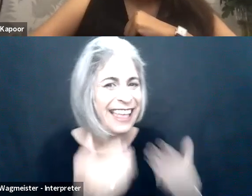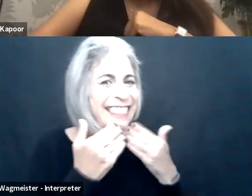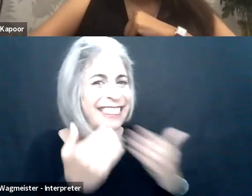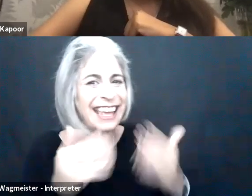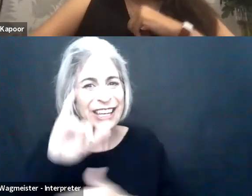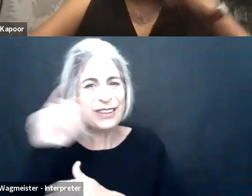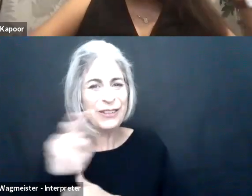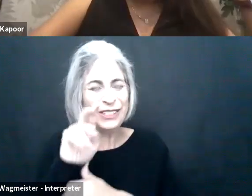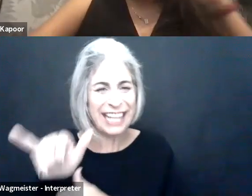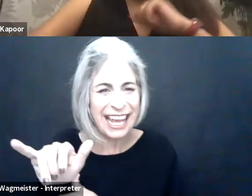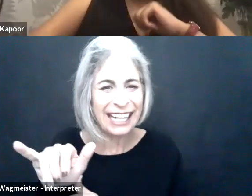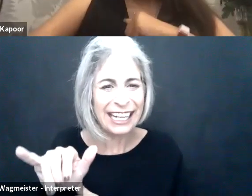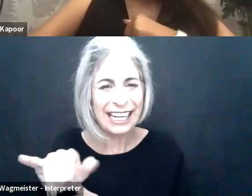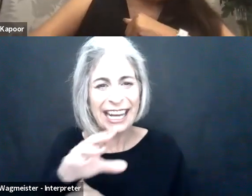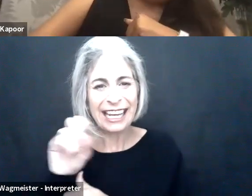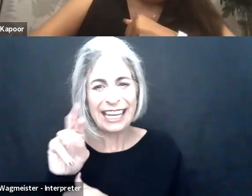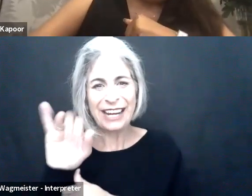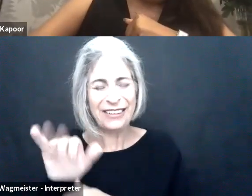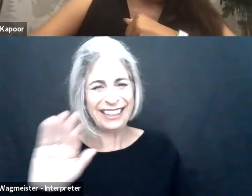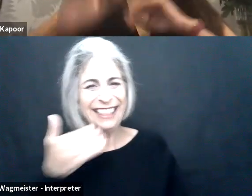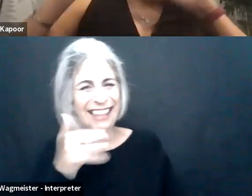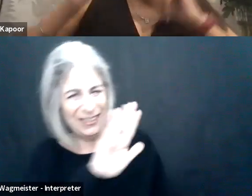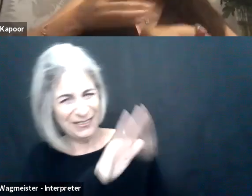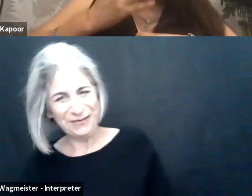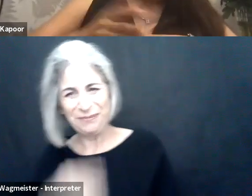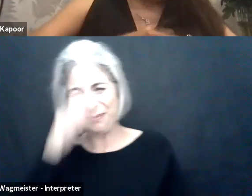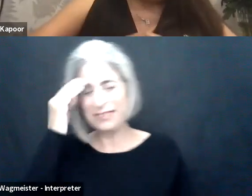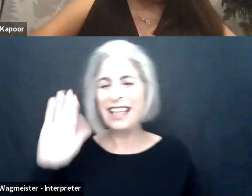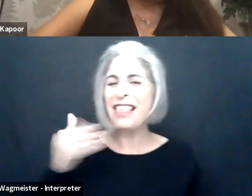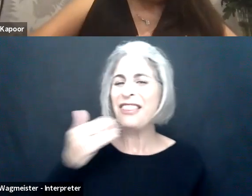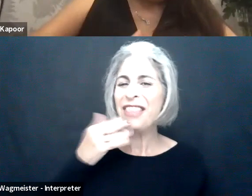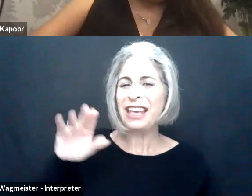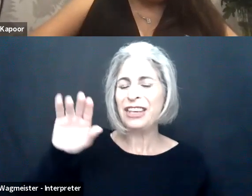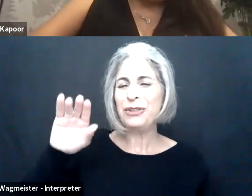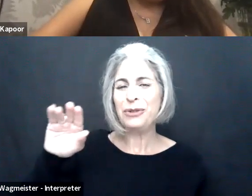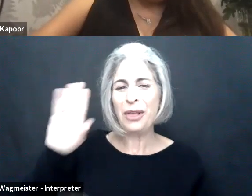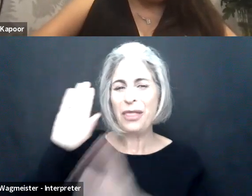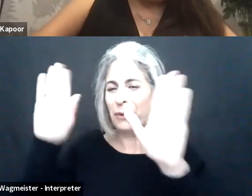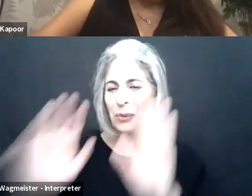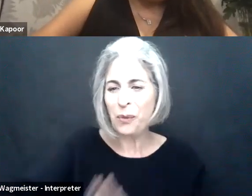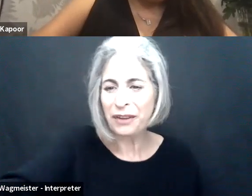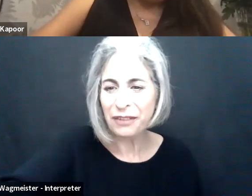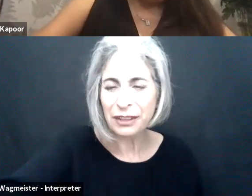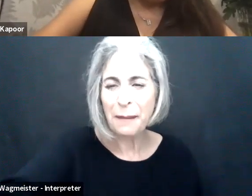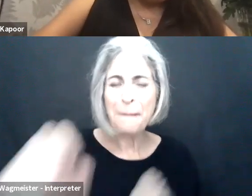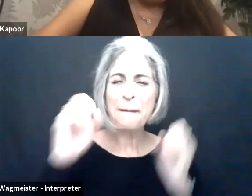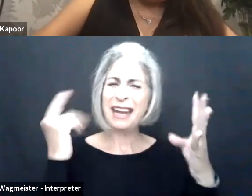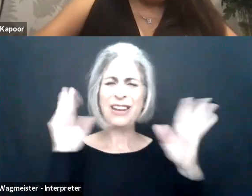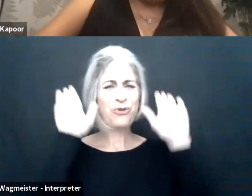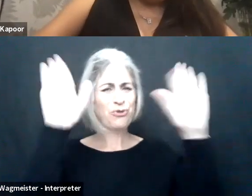Shilpi: Ooh. Thank you, thank you, Jenny, as always. And Christopher, back to you. Christopher: Jennifer, thank you so much.